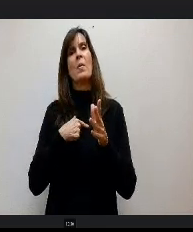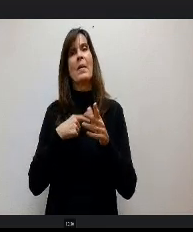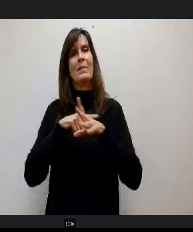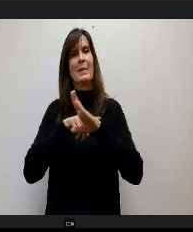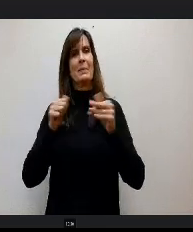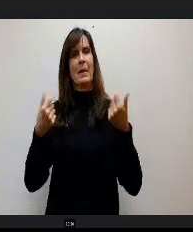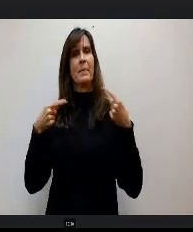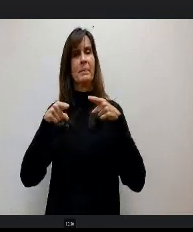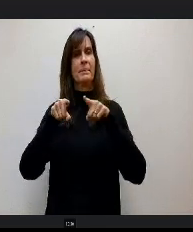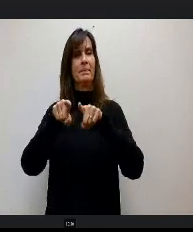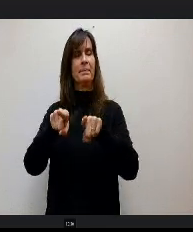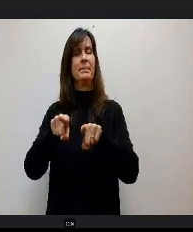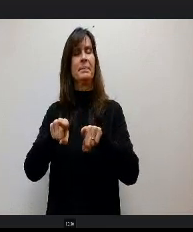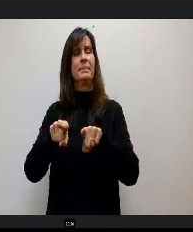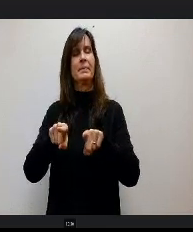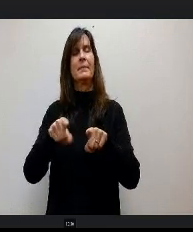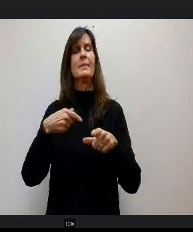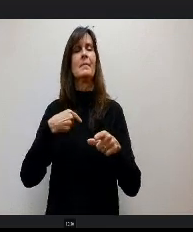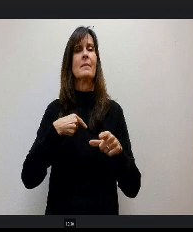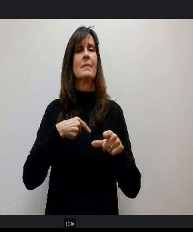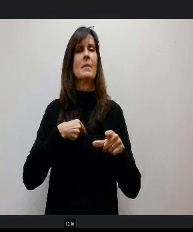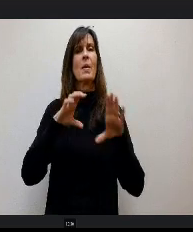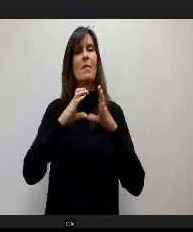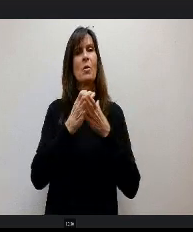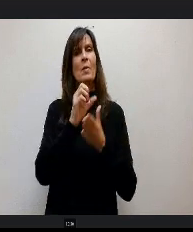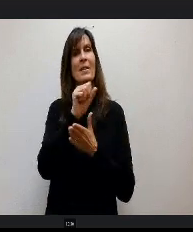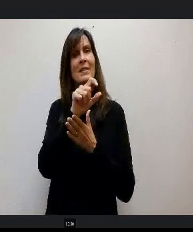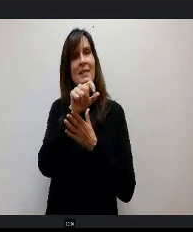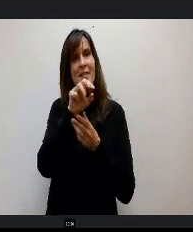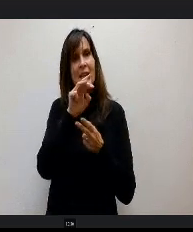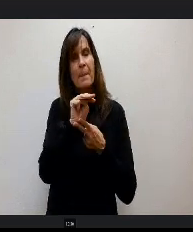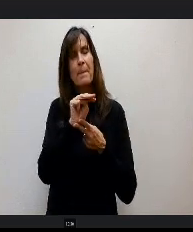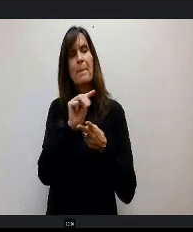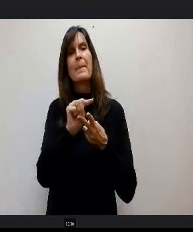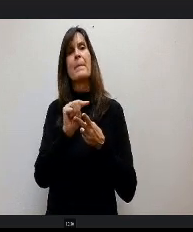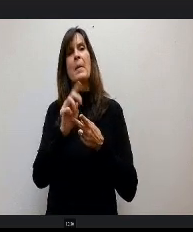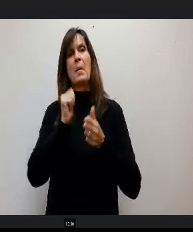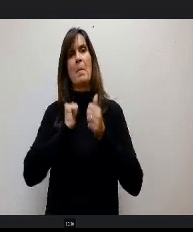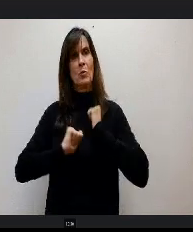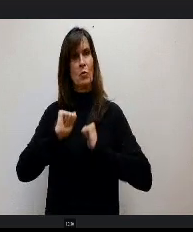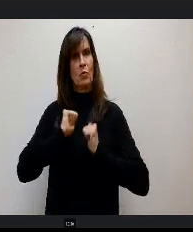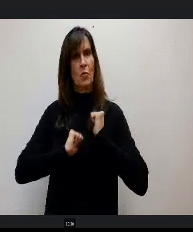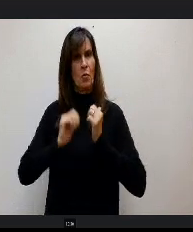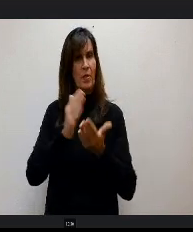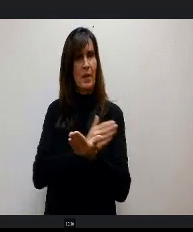We'd have classes in the steam area we have e classes in musical theater and we have a one room schoolhouse